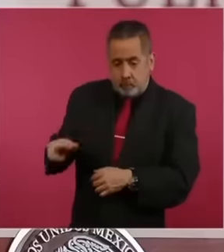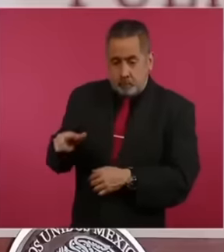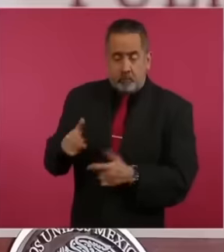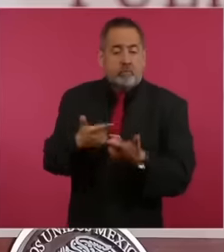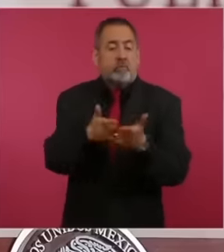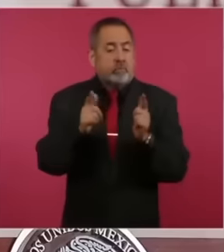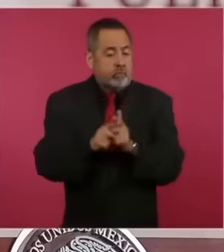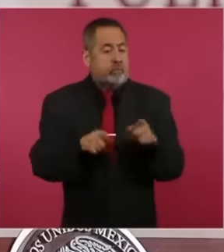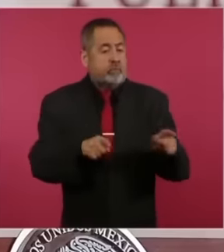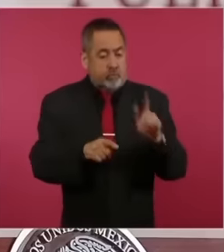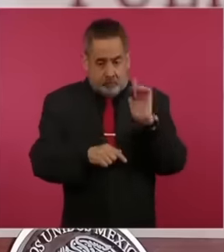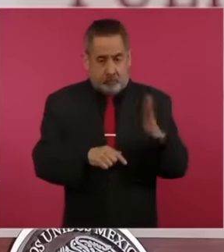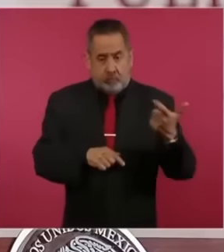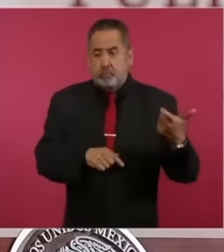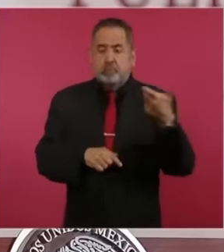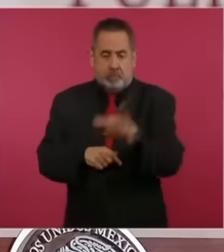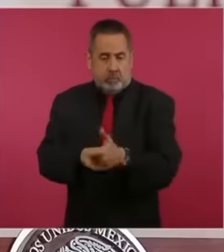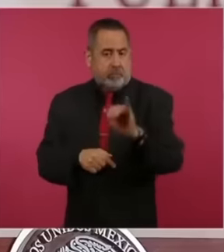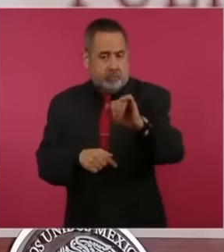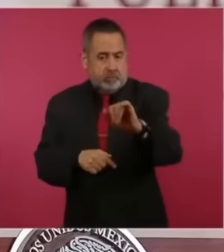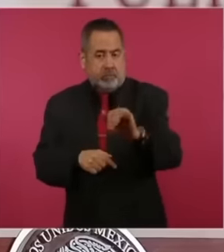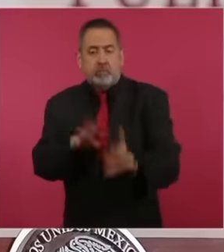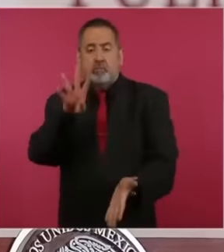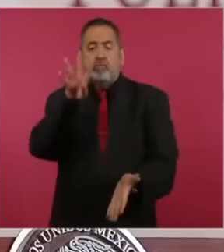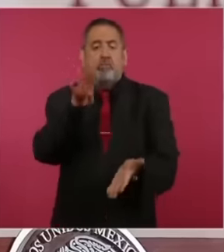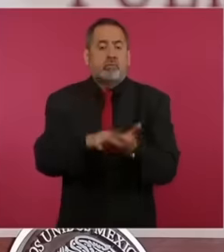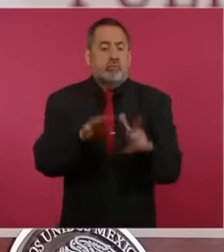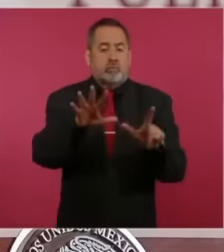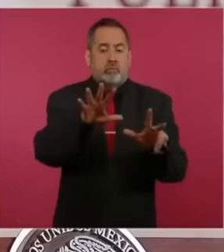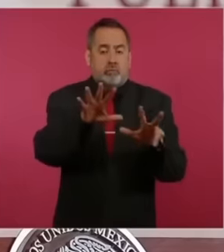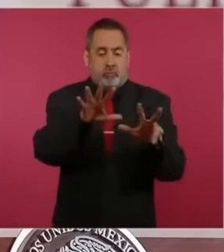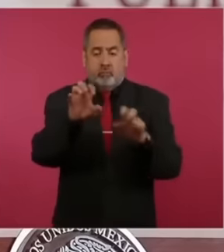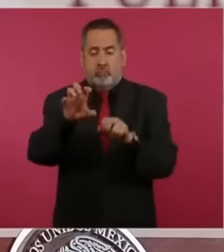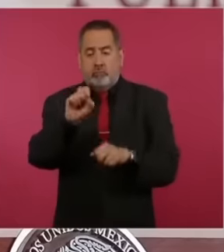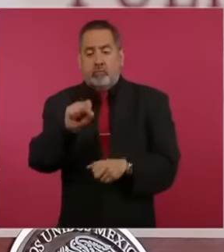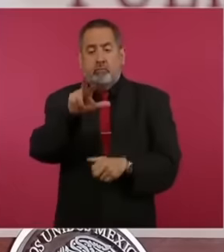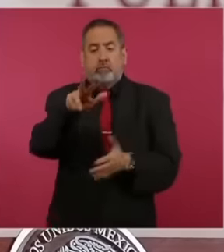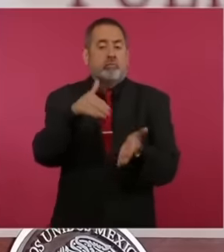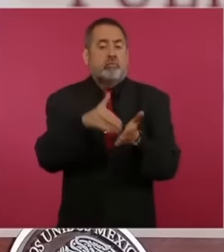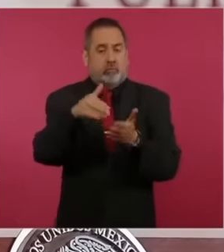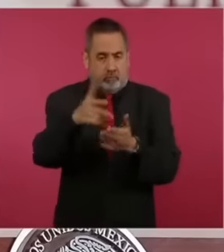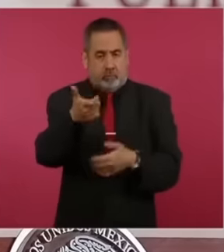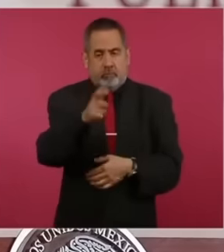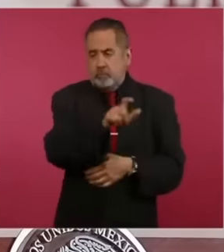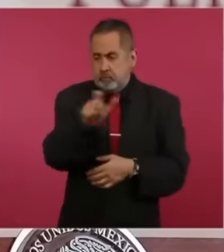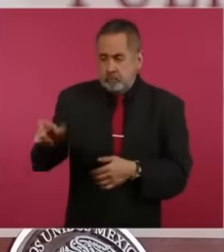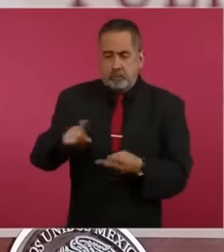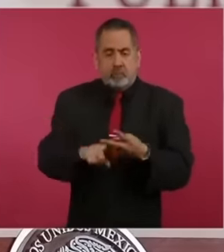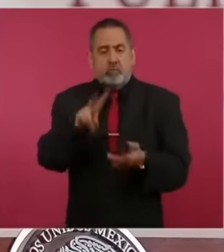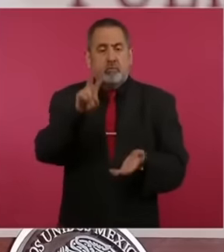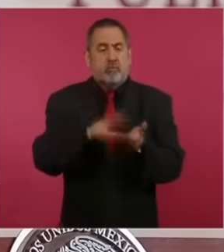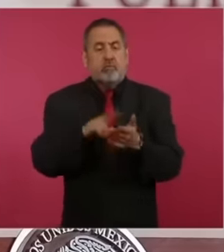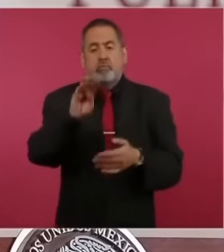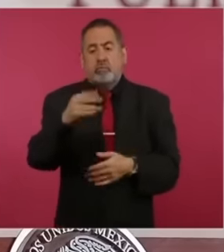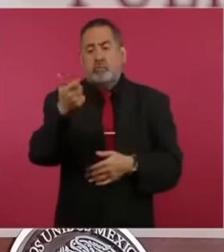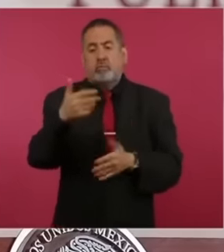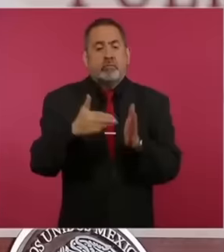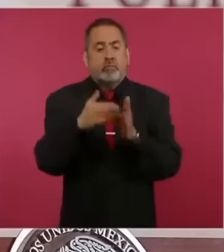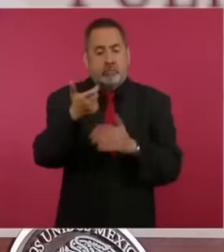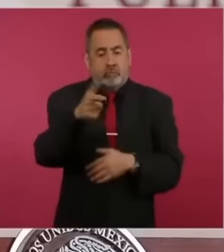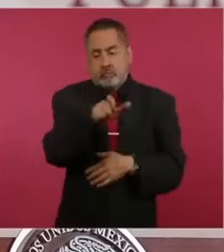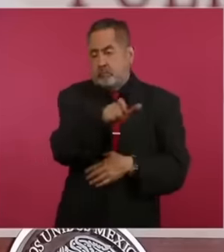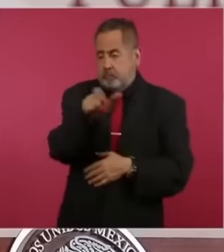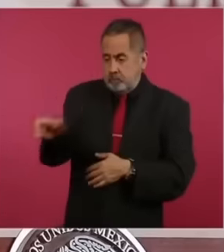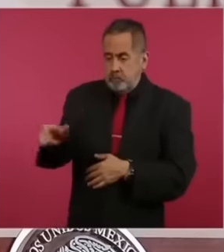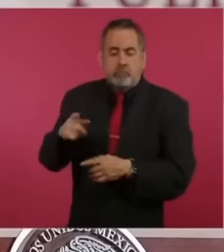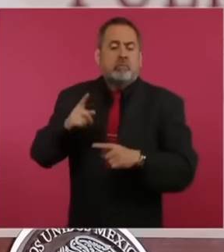in this administration have been 4,868 million pesos. 296 million pesos were the result of